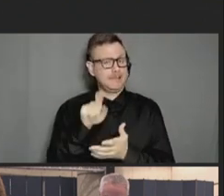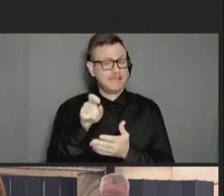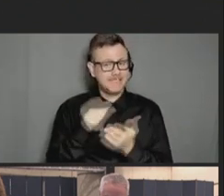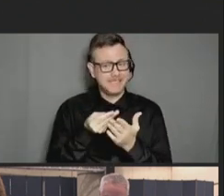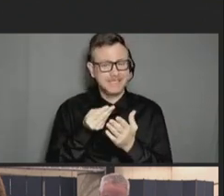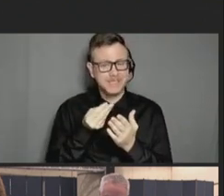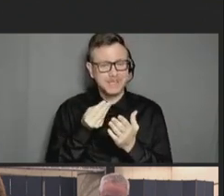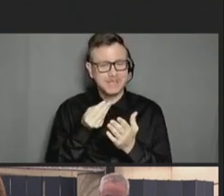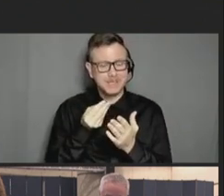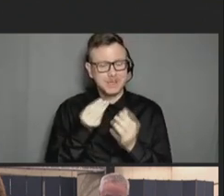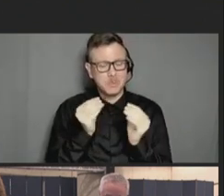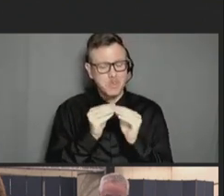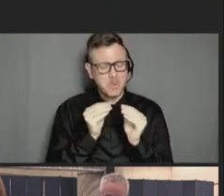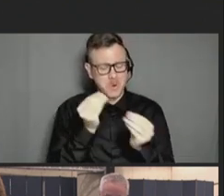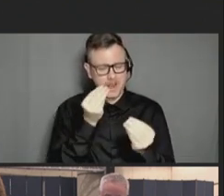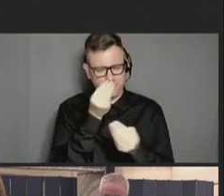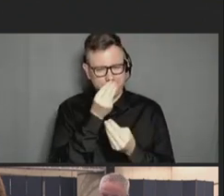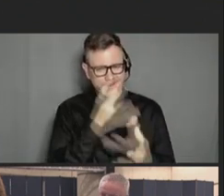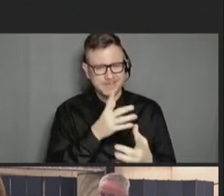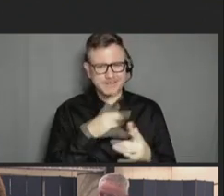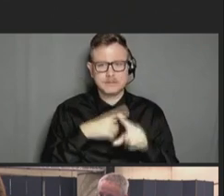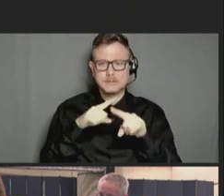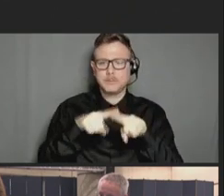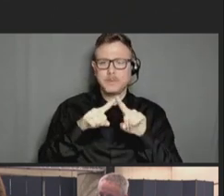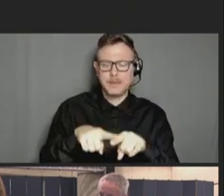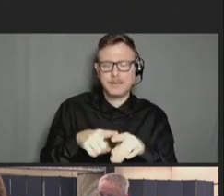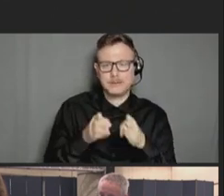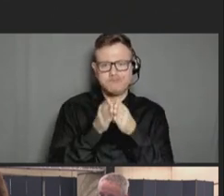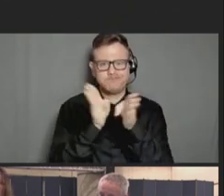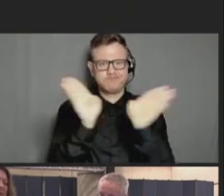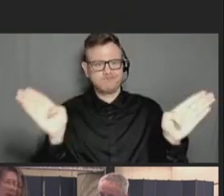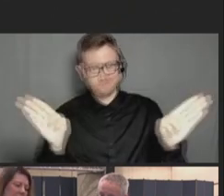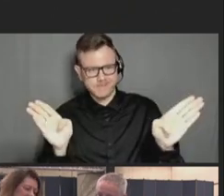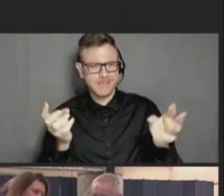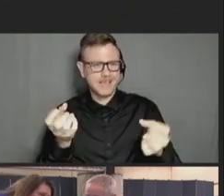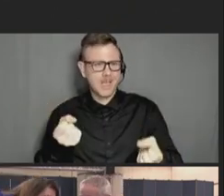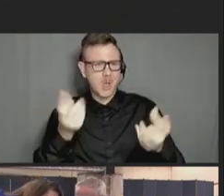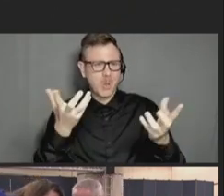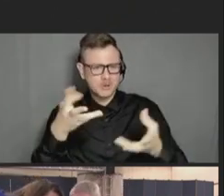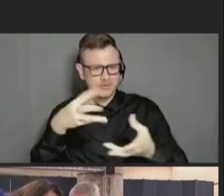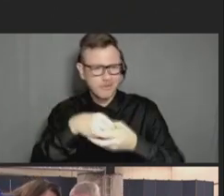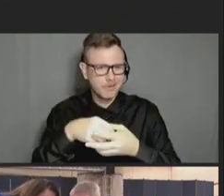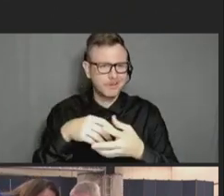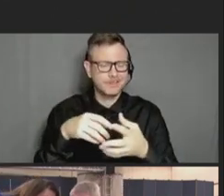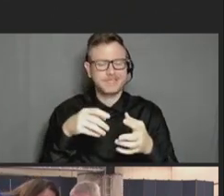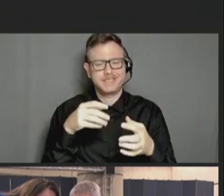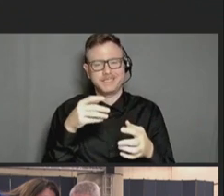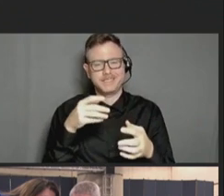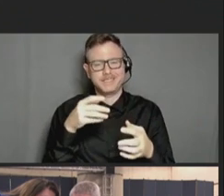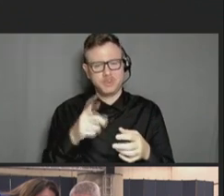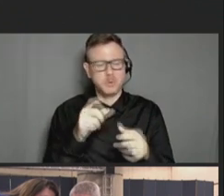depending on the scale and scope of a robust -- maintaining a robust system.